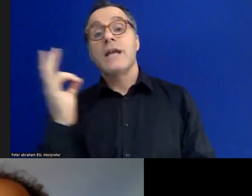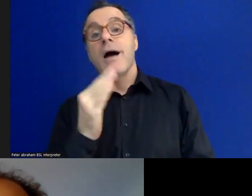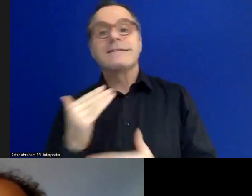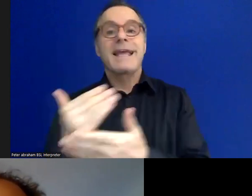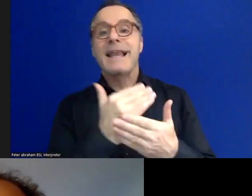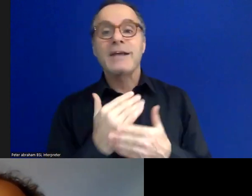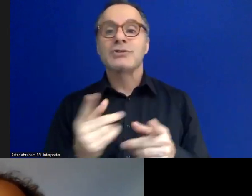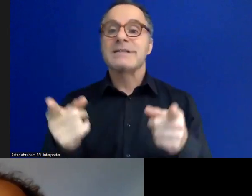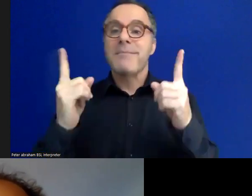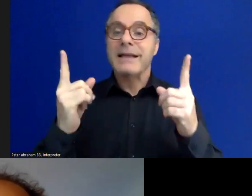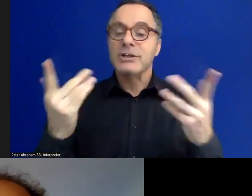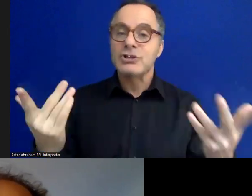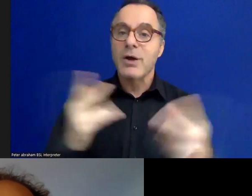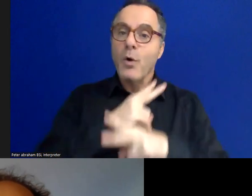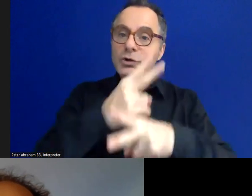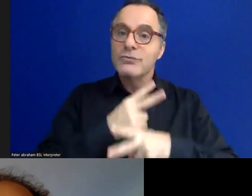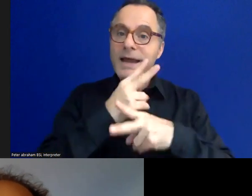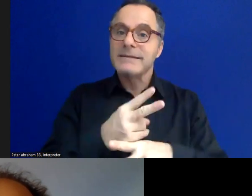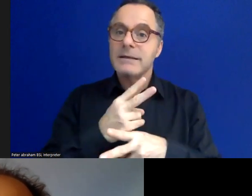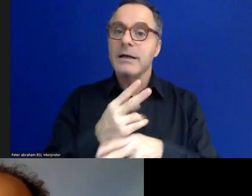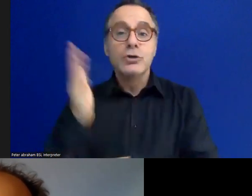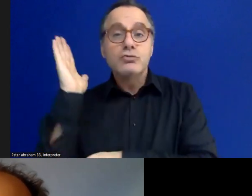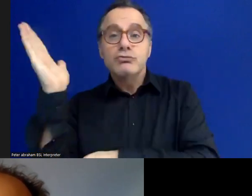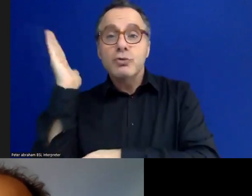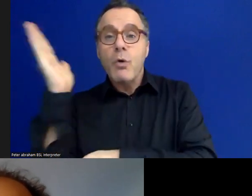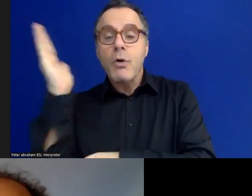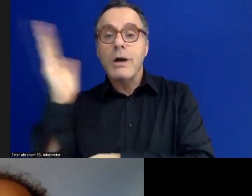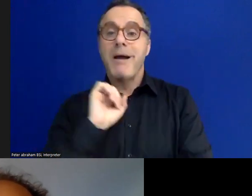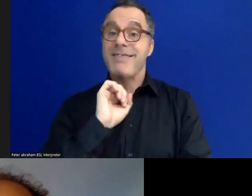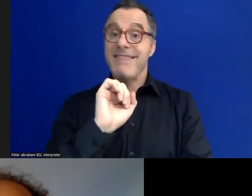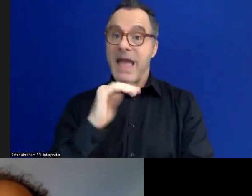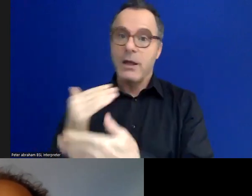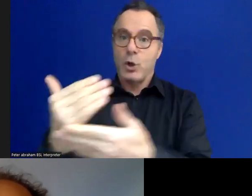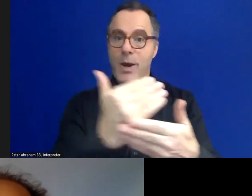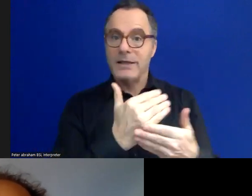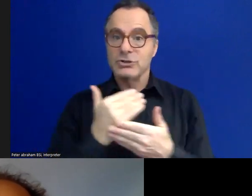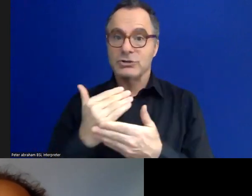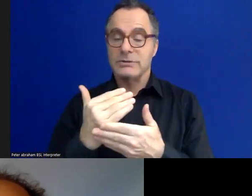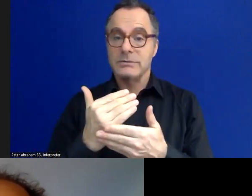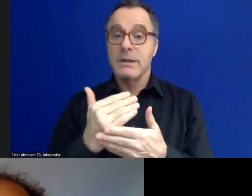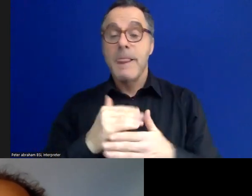or an archivist, or curator to talk a little bit about their collection and introduce how